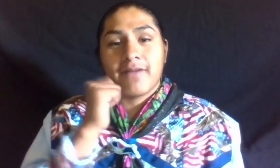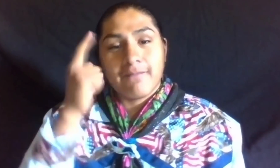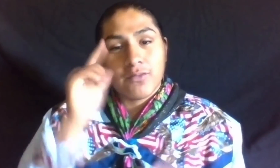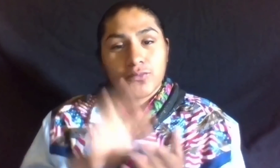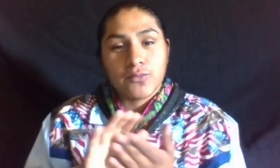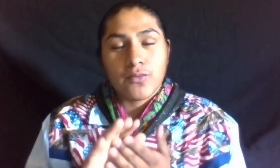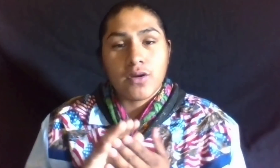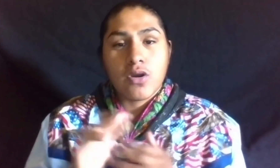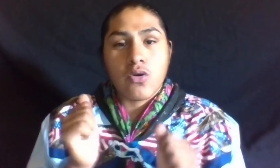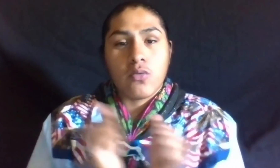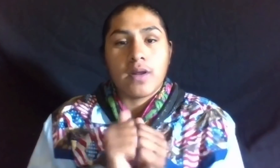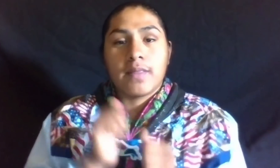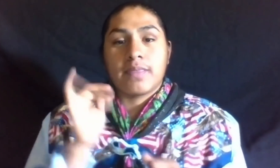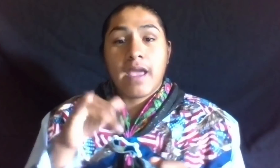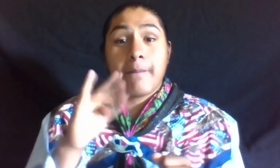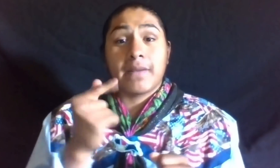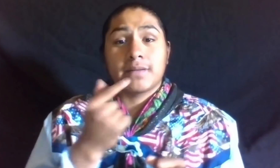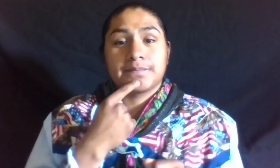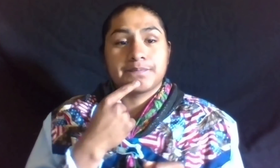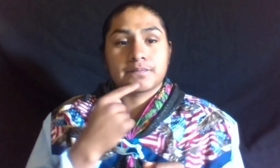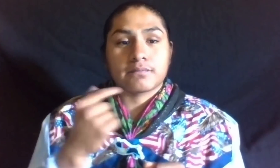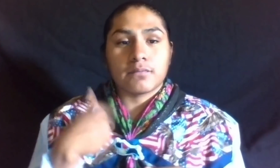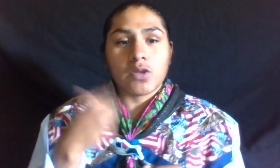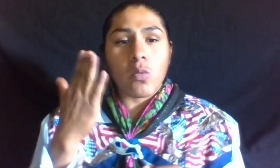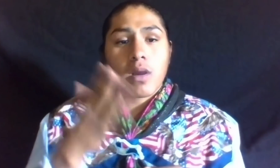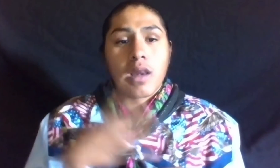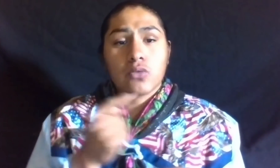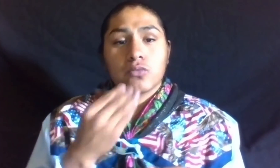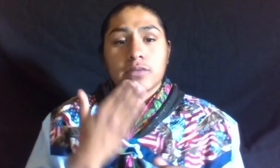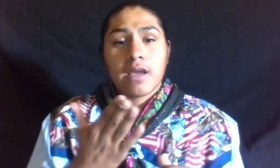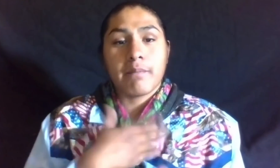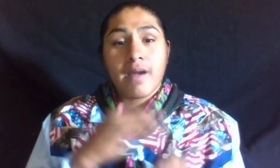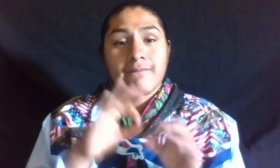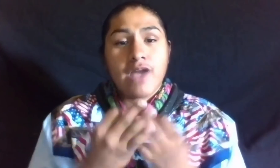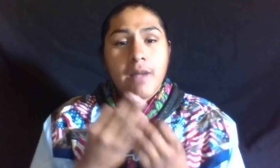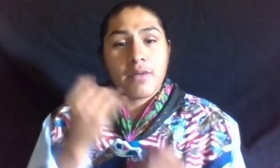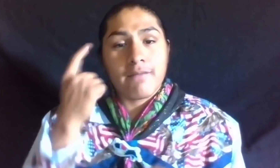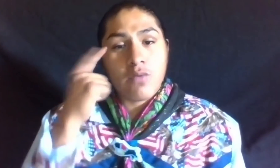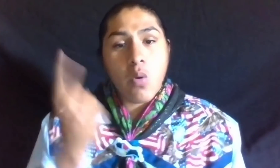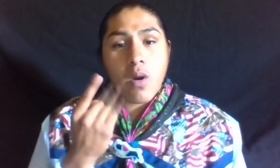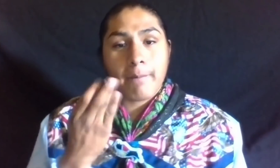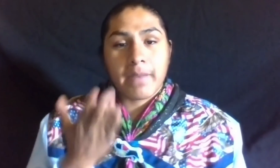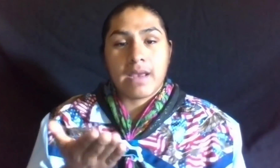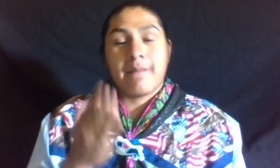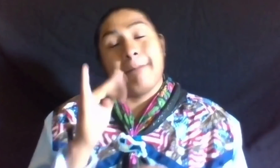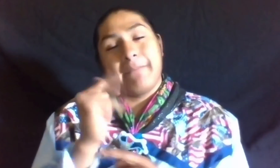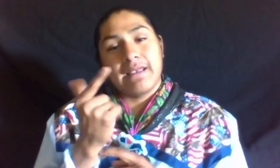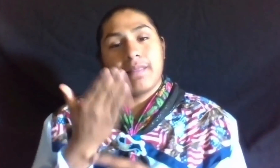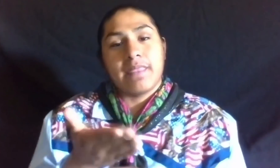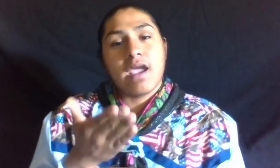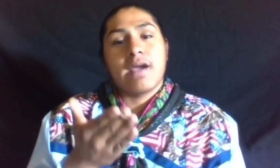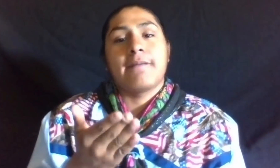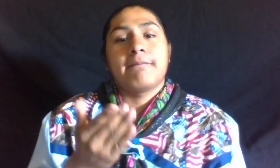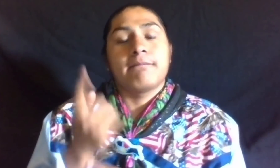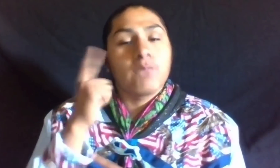EVERY DAY FOR SCHOOL. WITH THAT BEING SAID, I WOULD LIKE TO THANK MY FAMILY FOR ALWAYS BEING THERE FOR ME WHEN